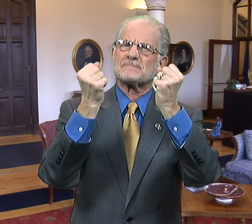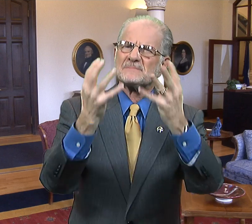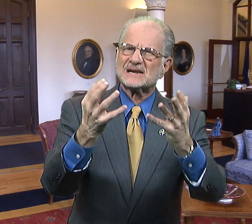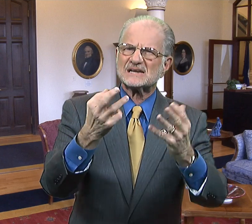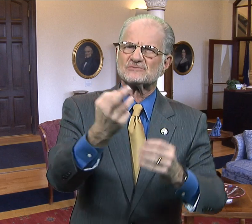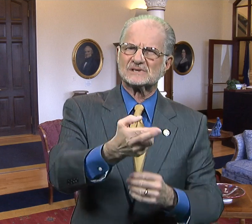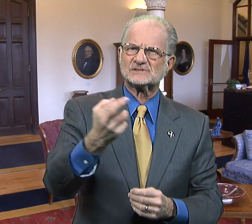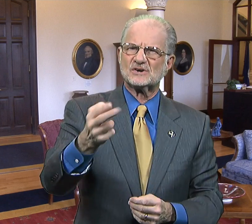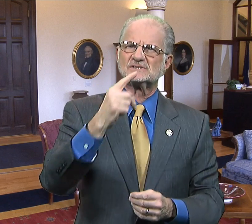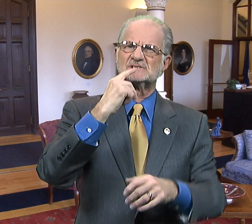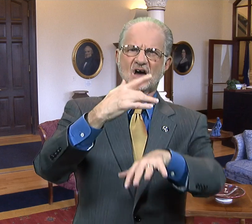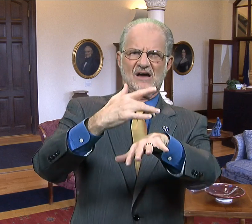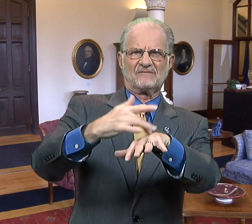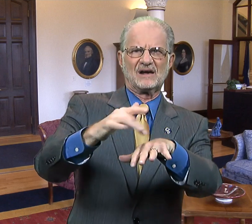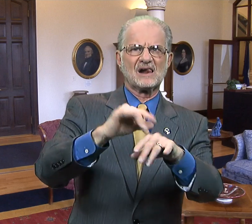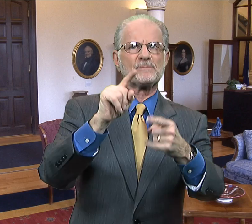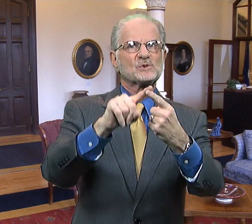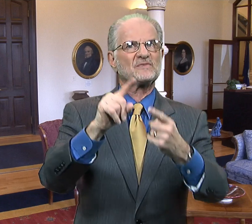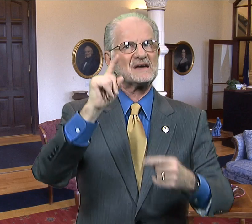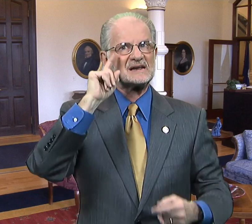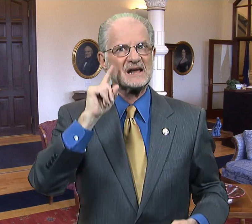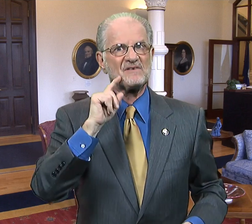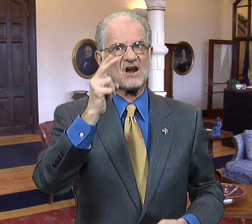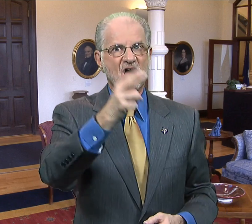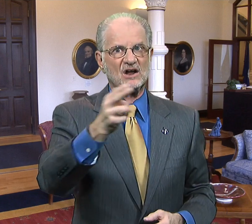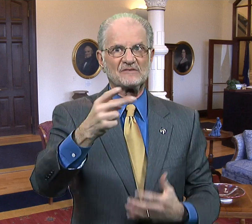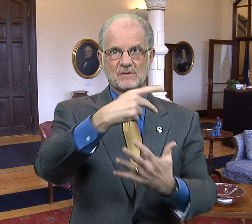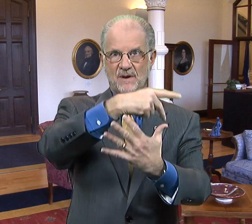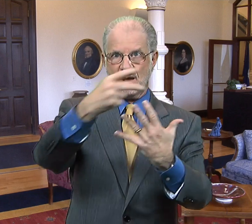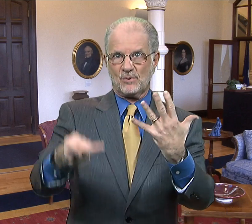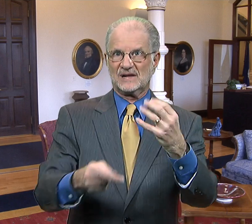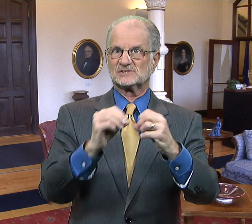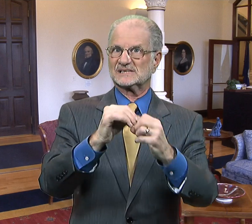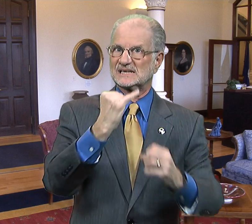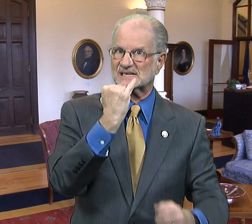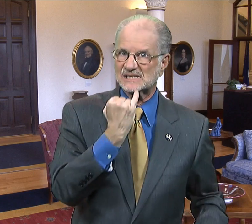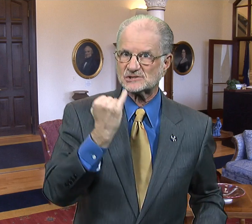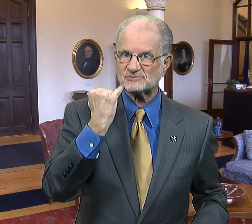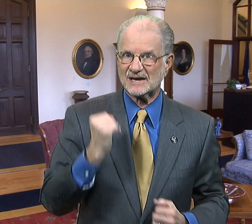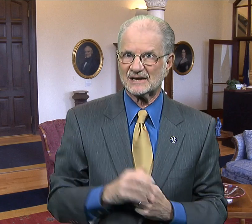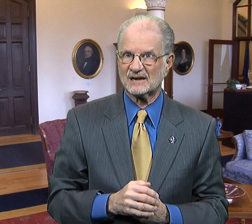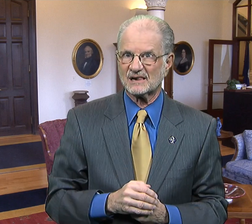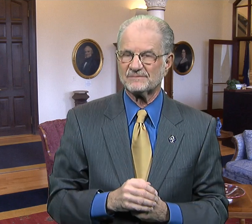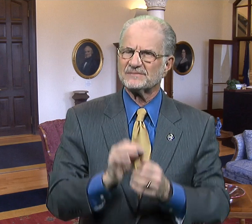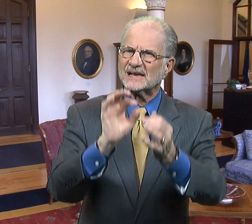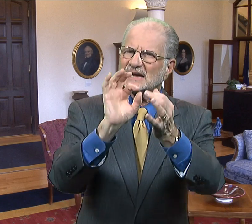Many resources are available to the deaf and hard of hearing population in Israel.